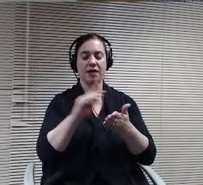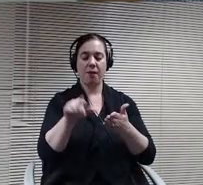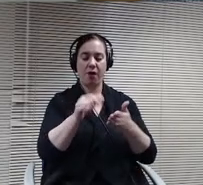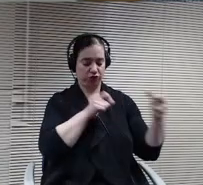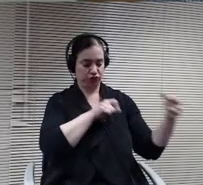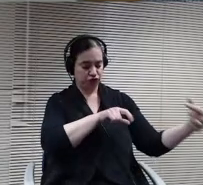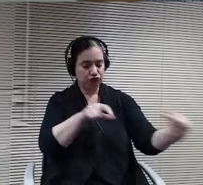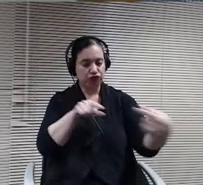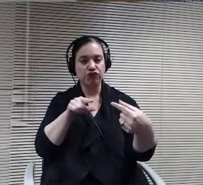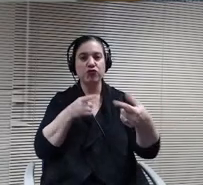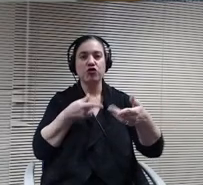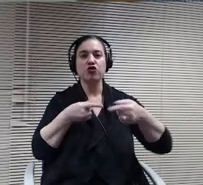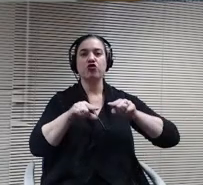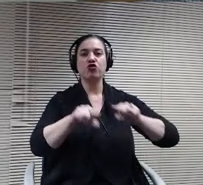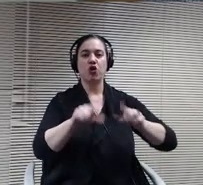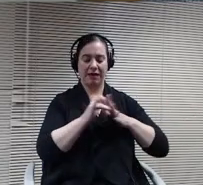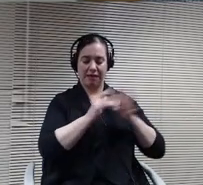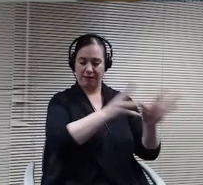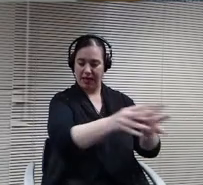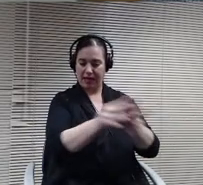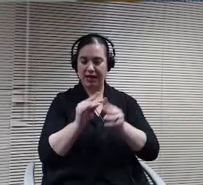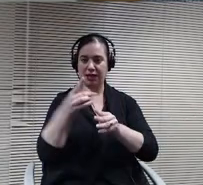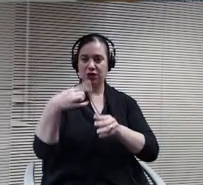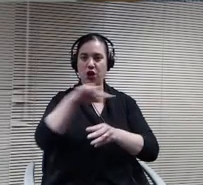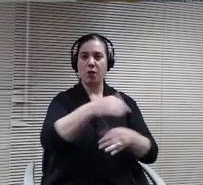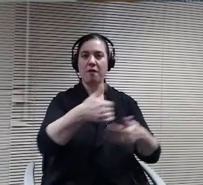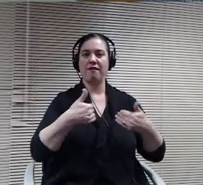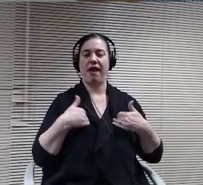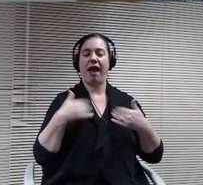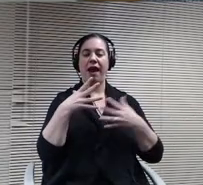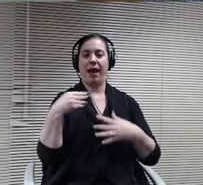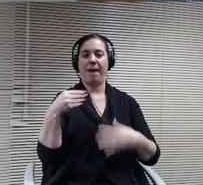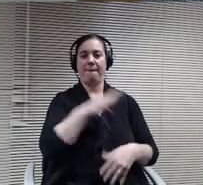meetings. It's presented tonight because you felt it was ready to